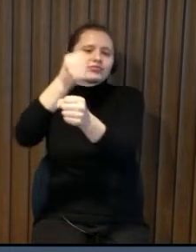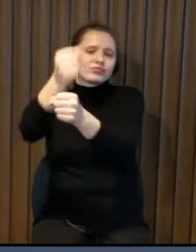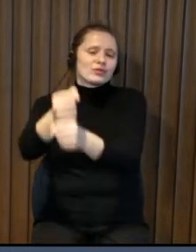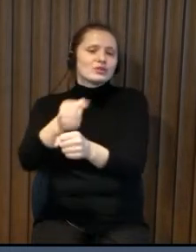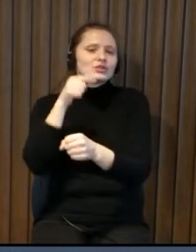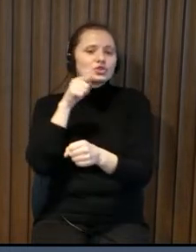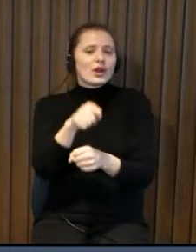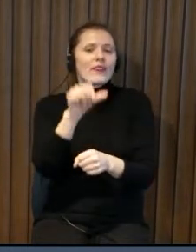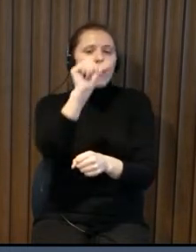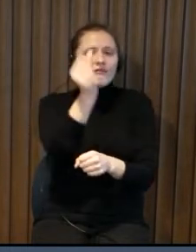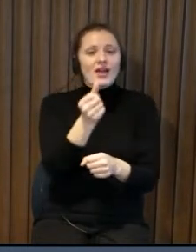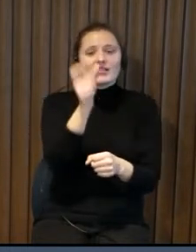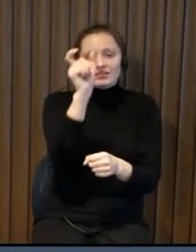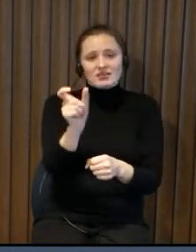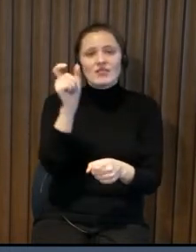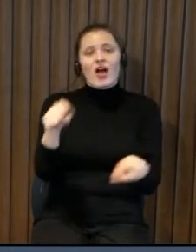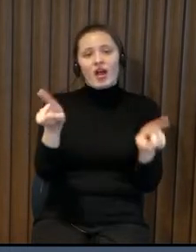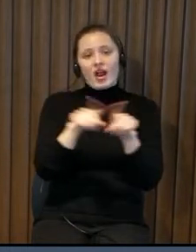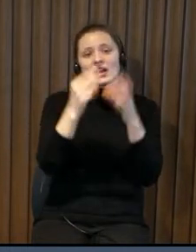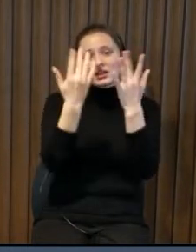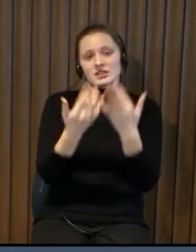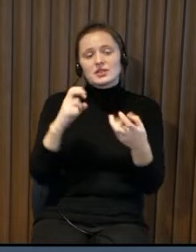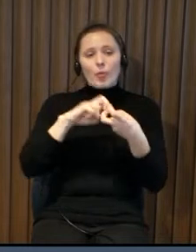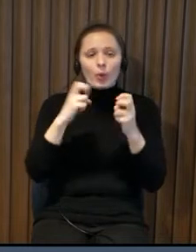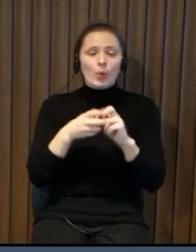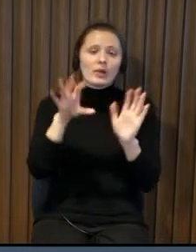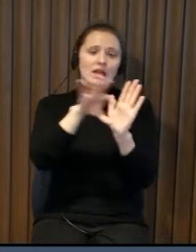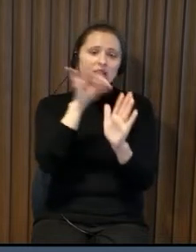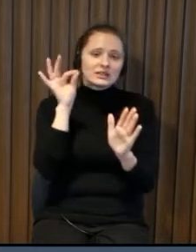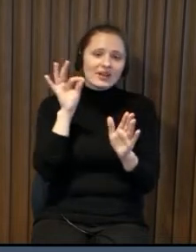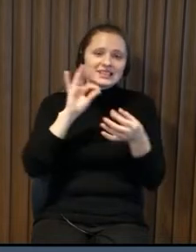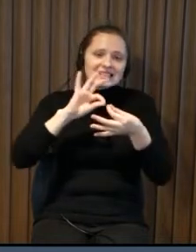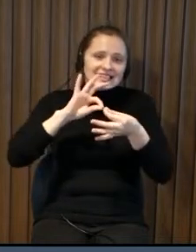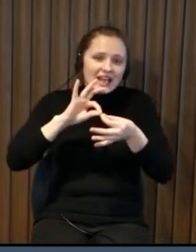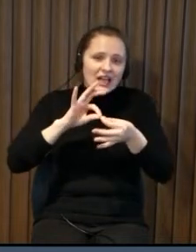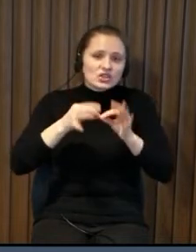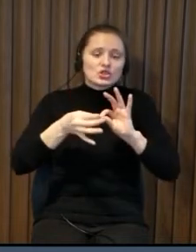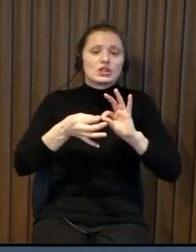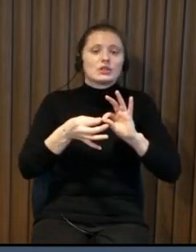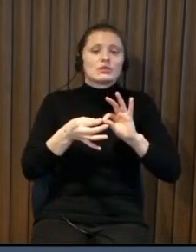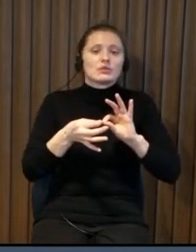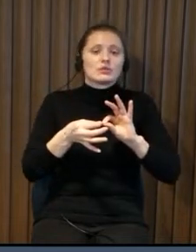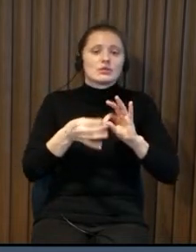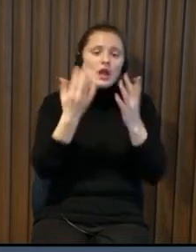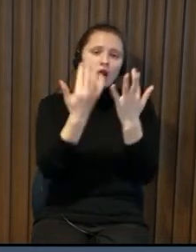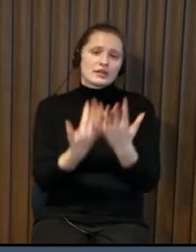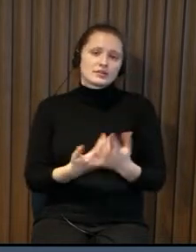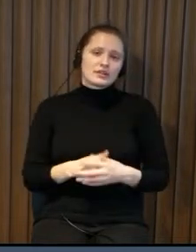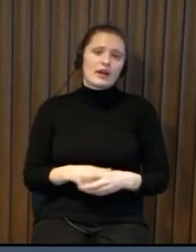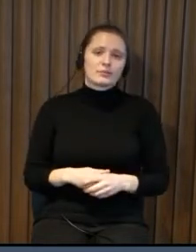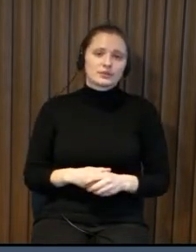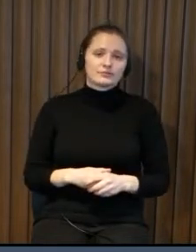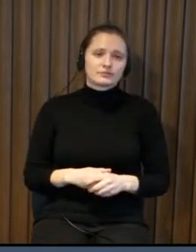stops maybe there is another option so people kind of find some solutions some complicated solutions